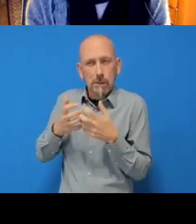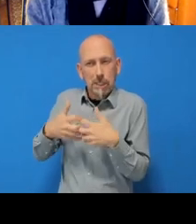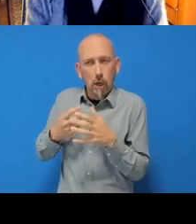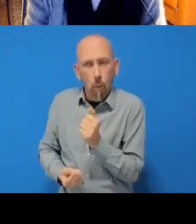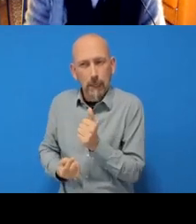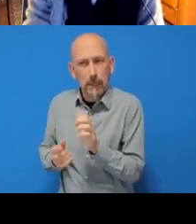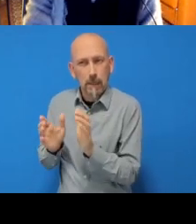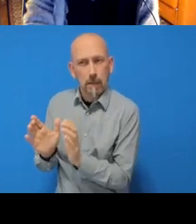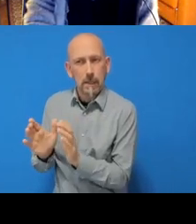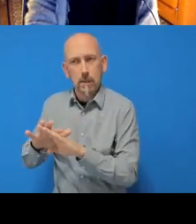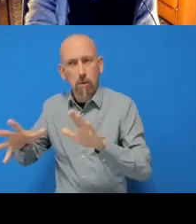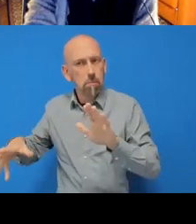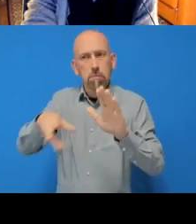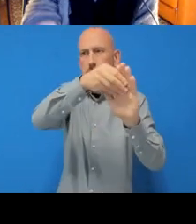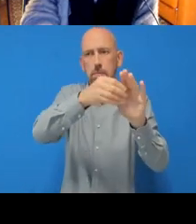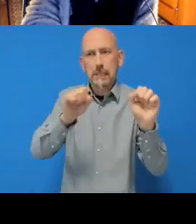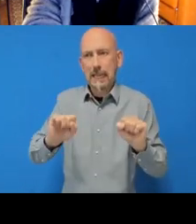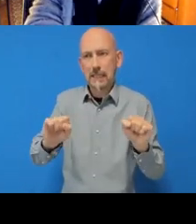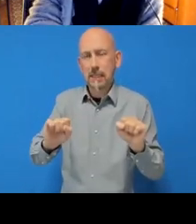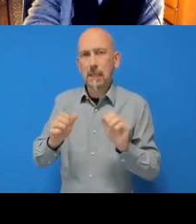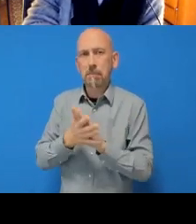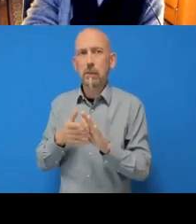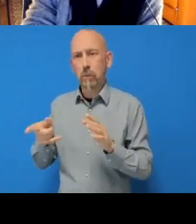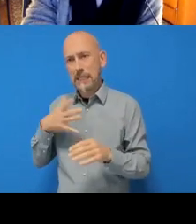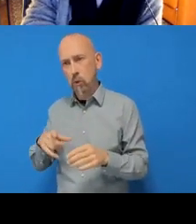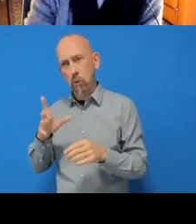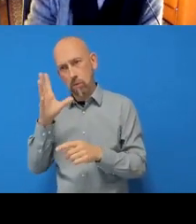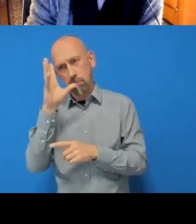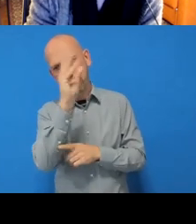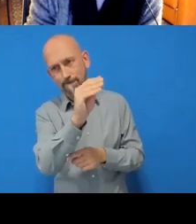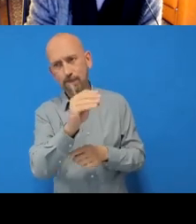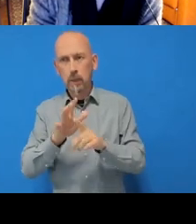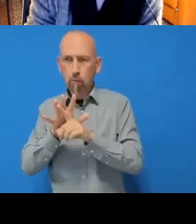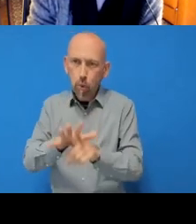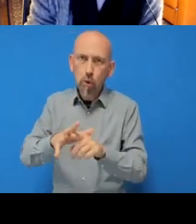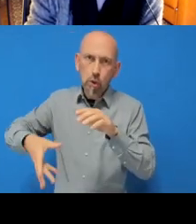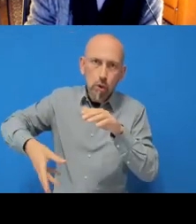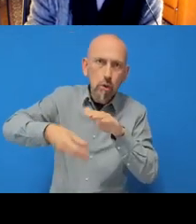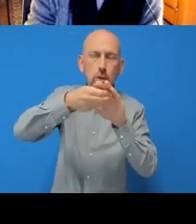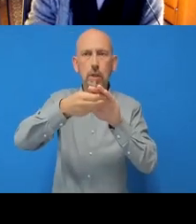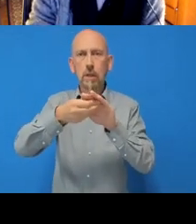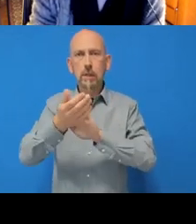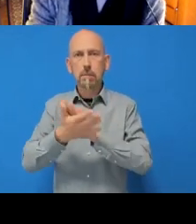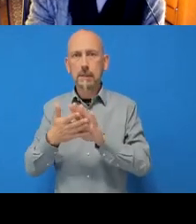that this is an important change and then push them to the cloud version. So the .Rproj file and the .gitignore